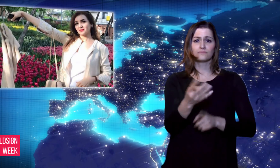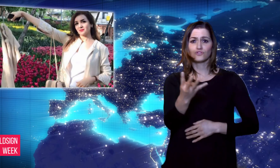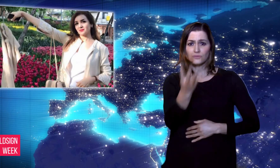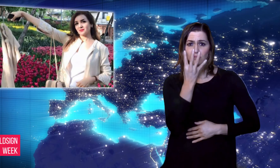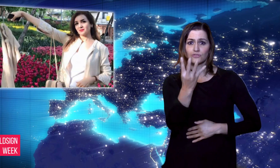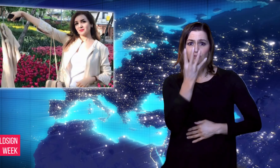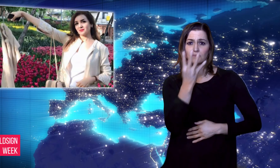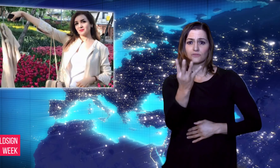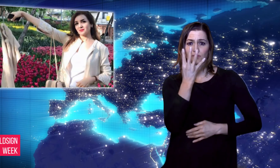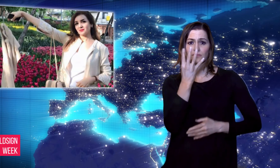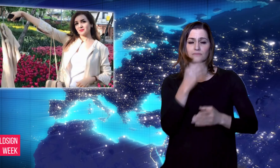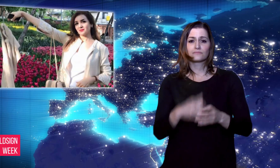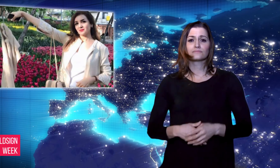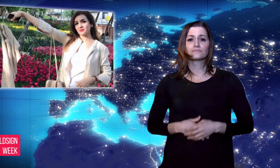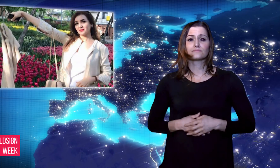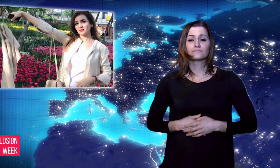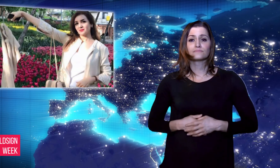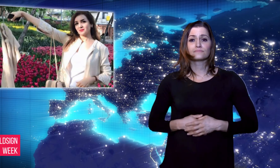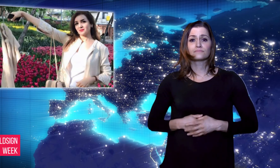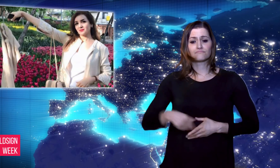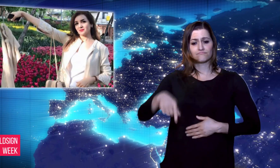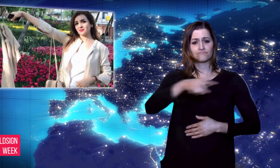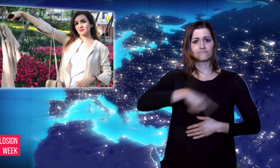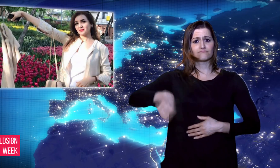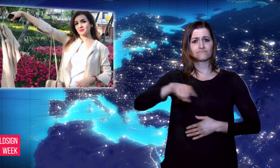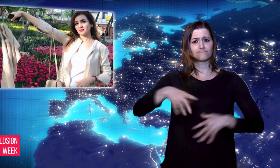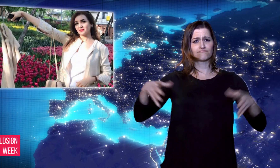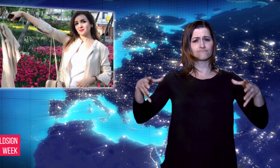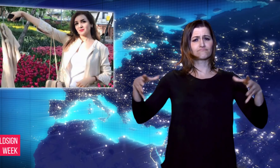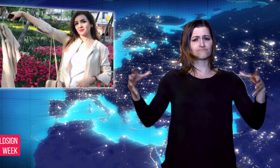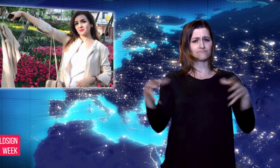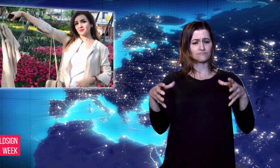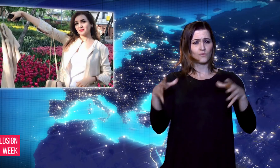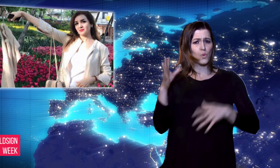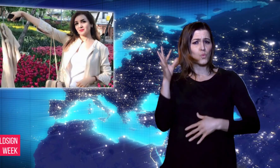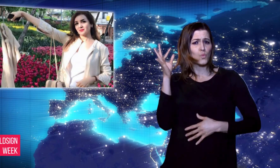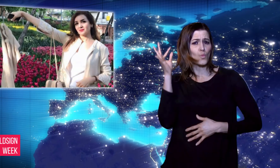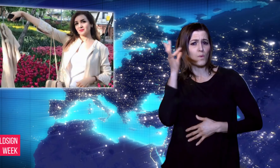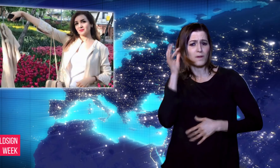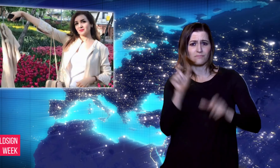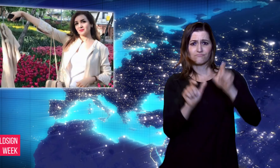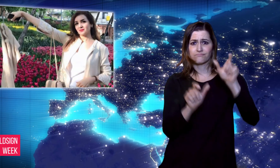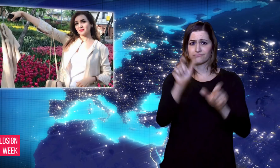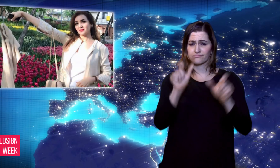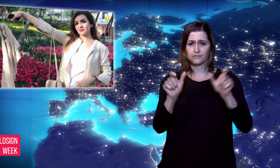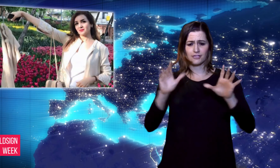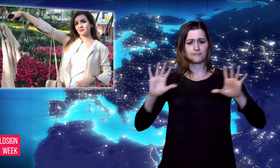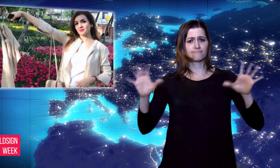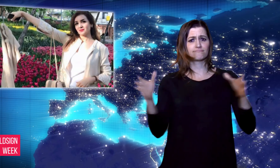They took off their white-coloured